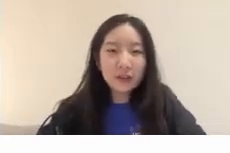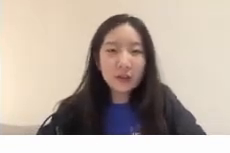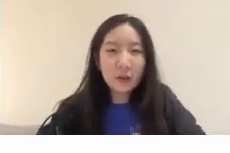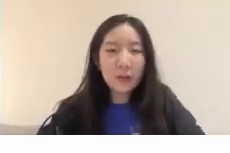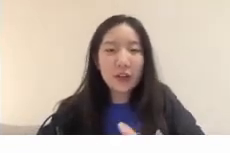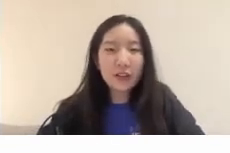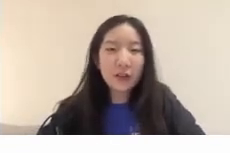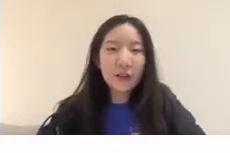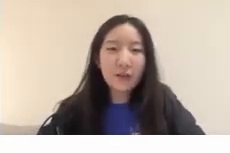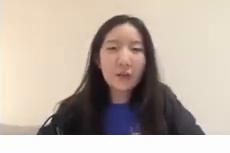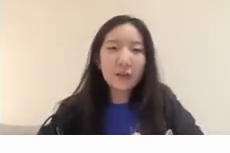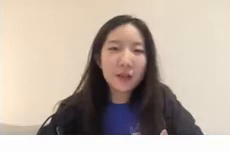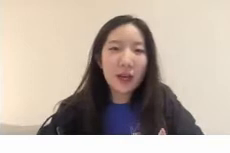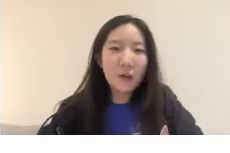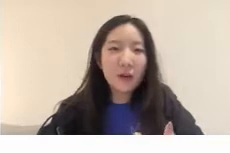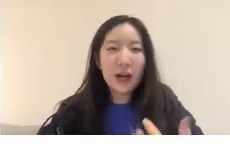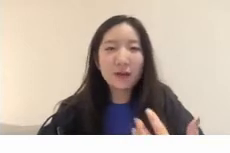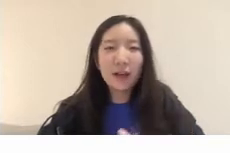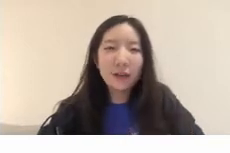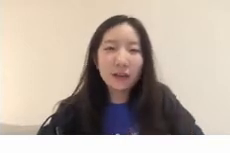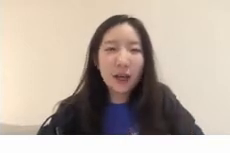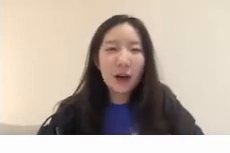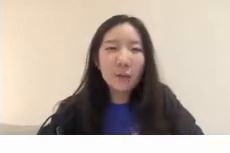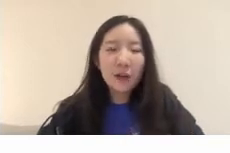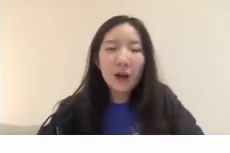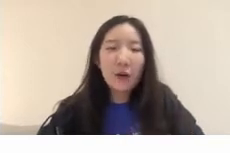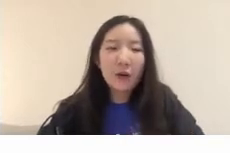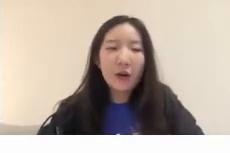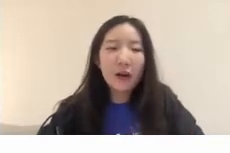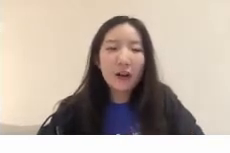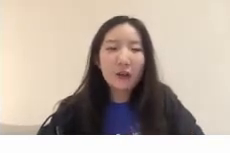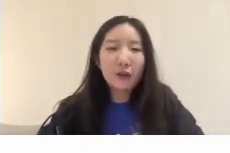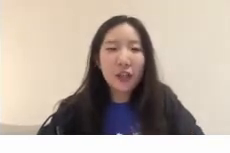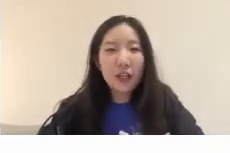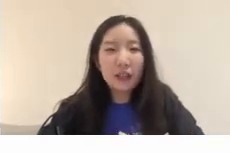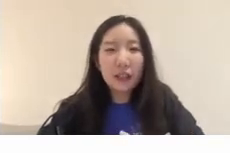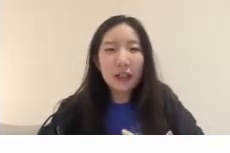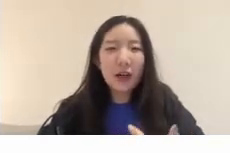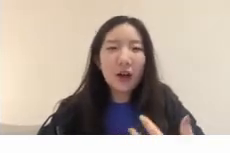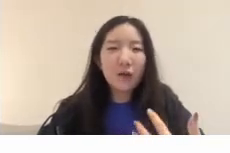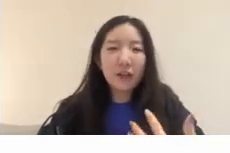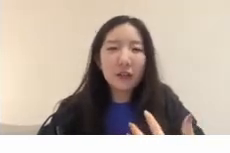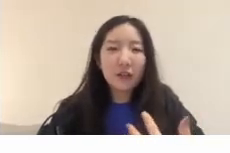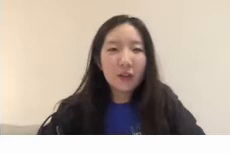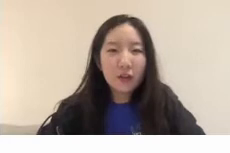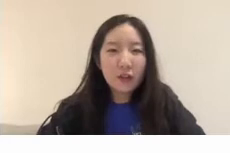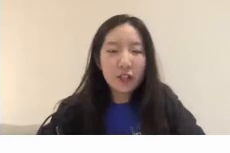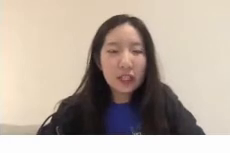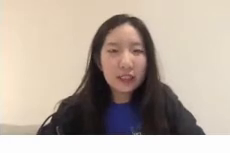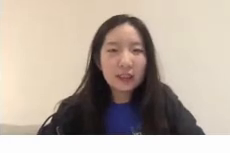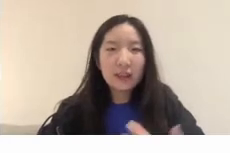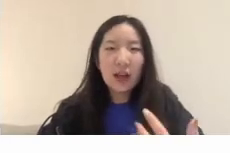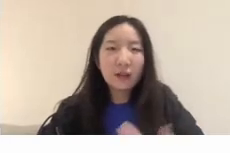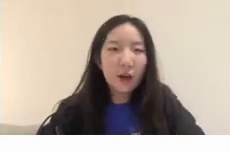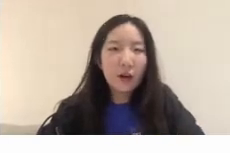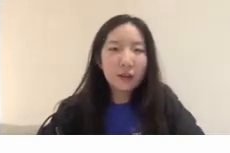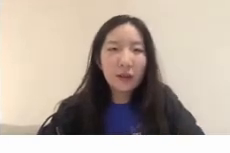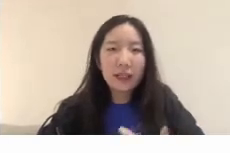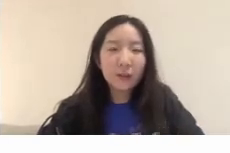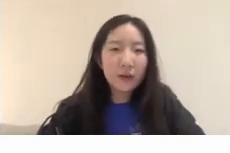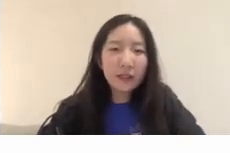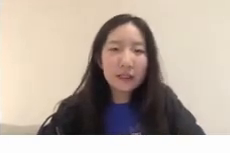or page students from ucl or outside ucl or to share their researches thoughts or experiences